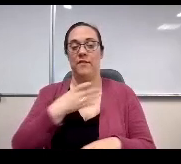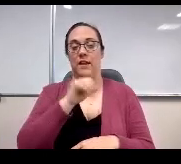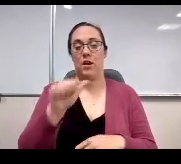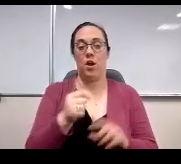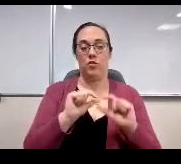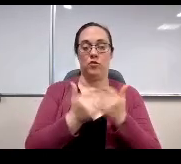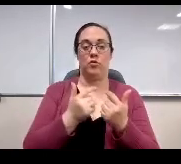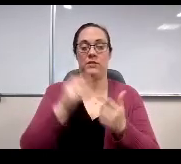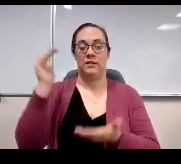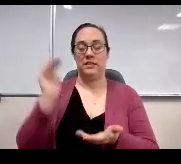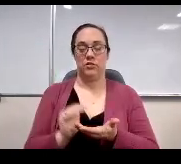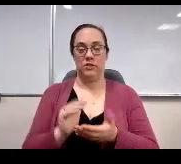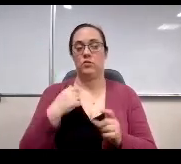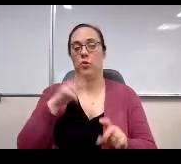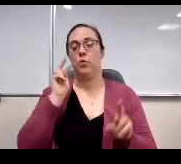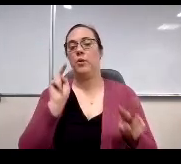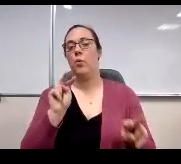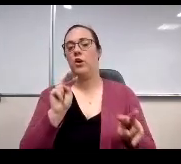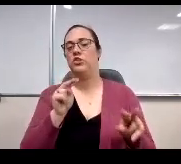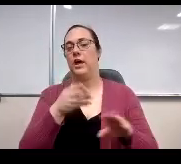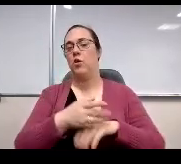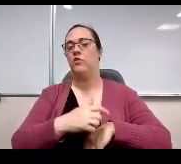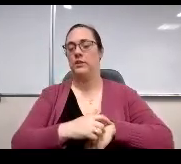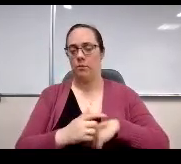Will be watching that overtime. Of course. Next line please.